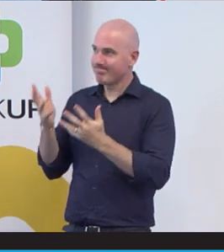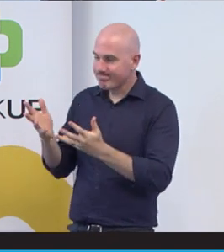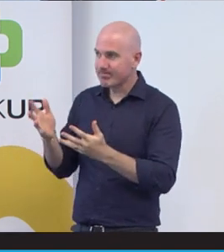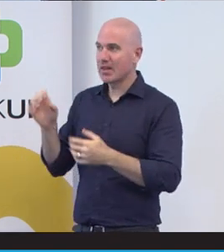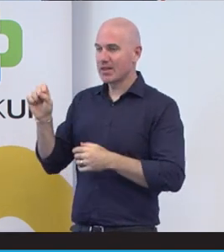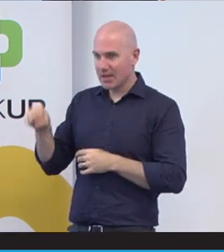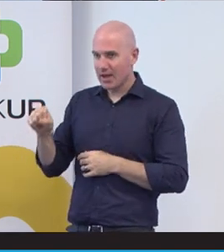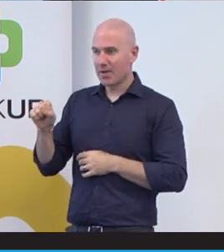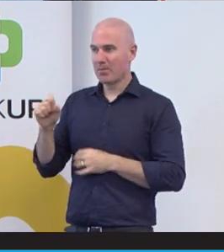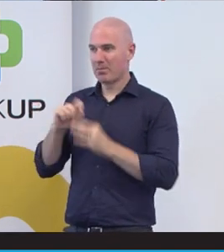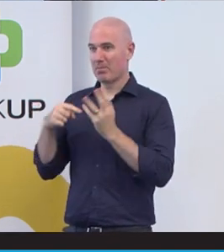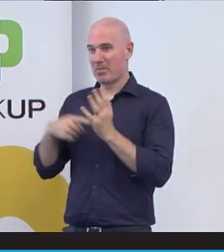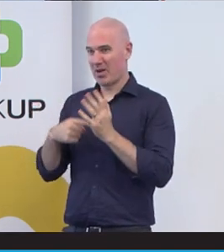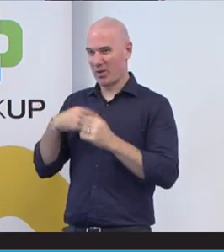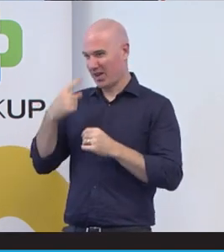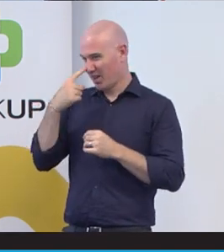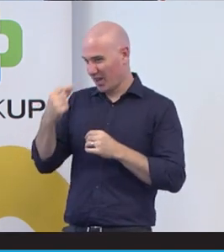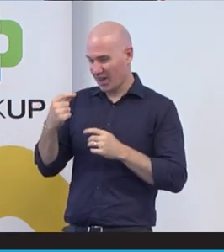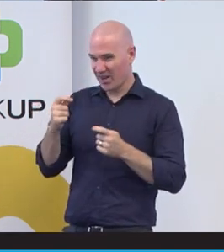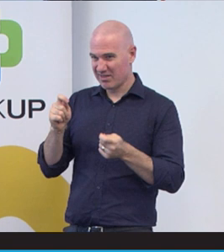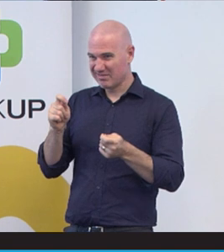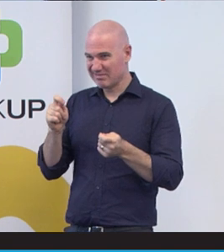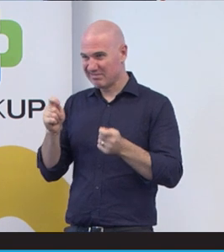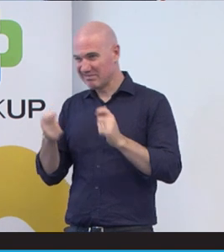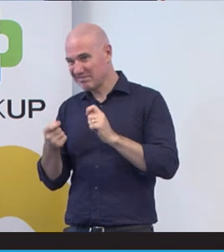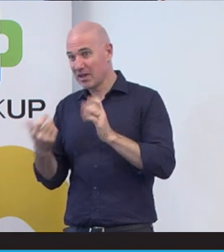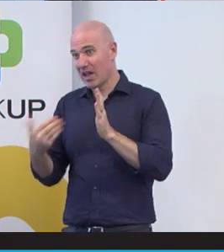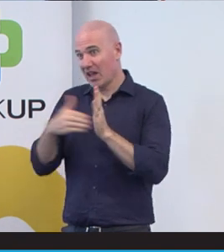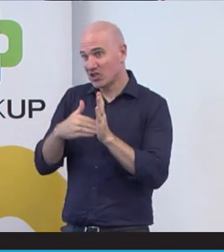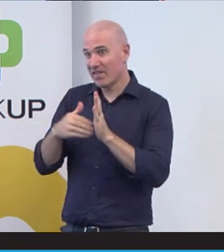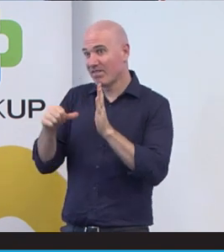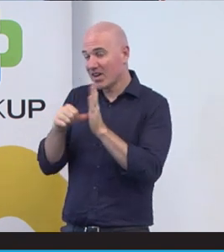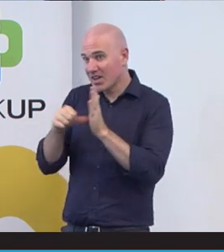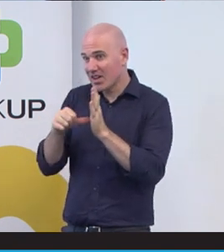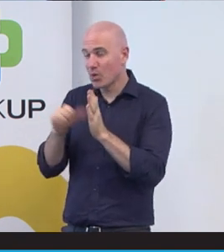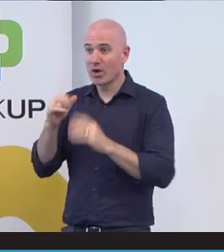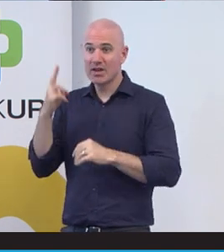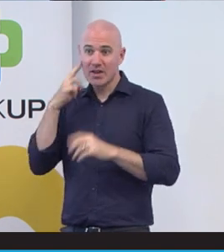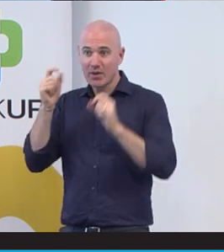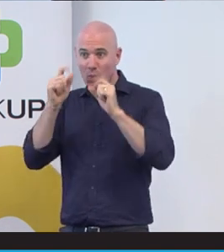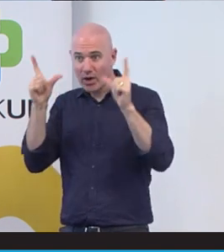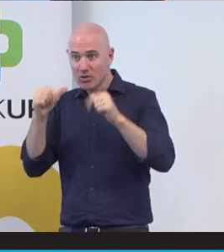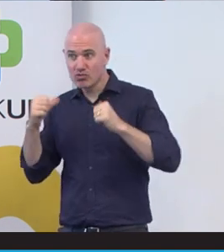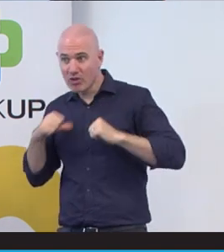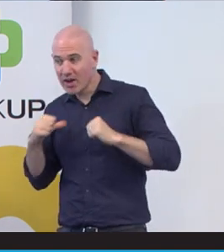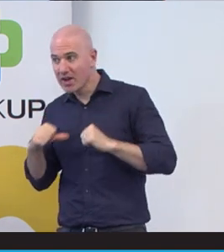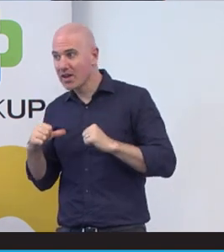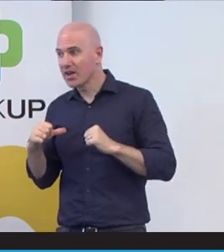but we can do some assisting funding or deaf awareness training. But she said,